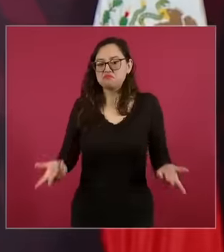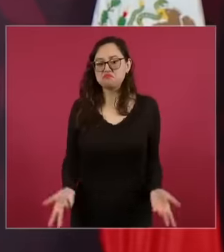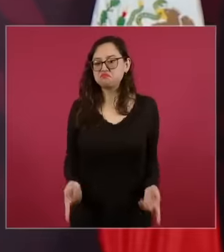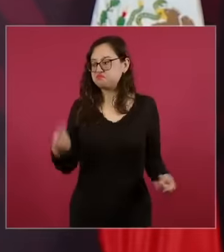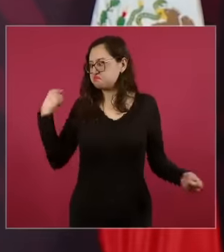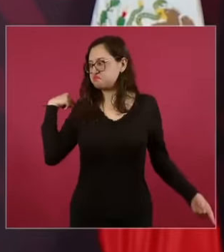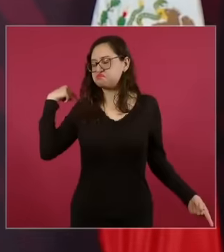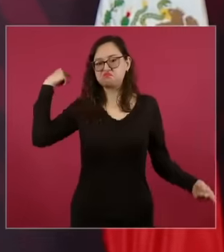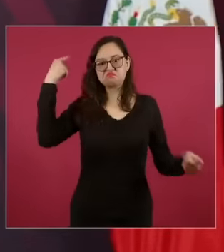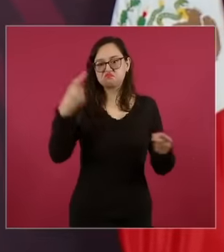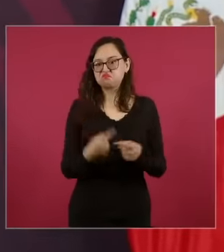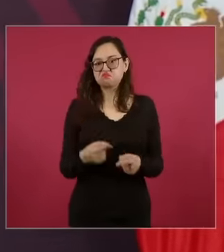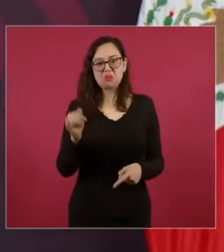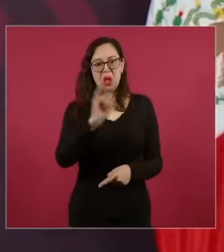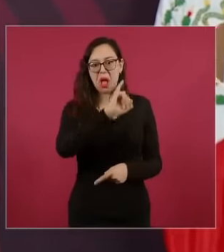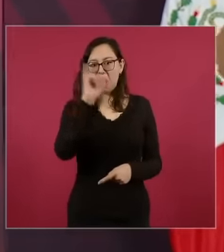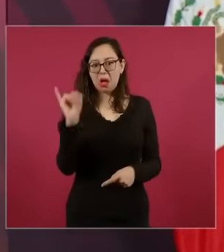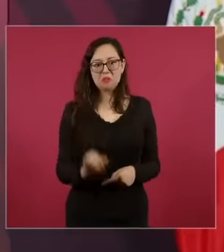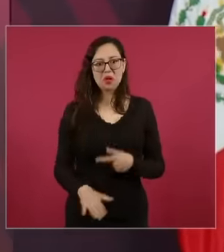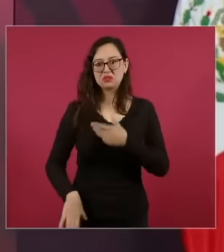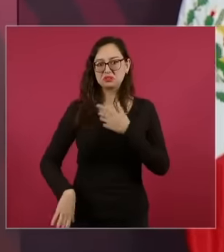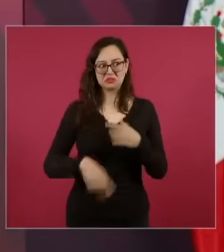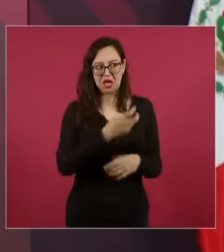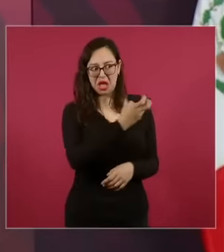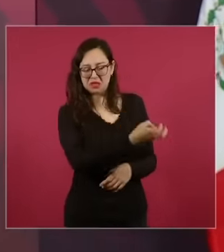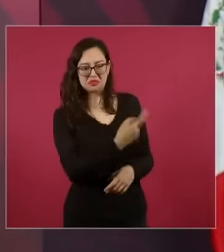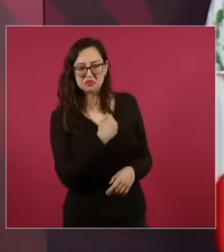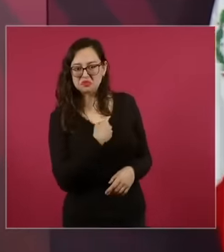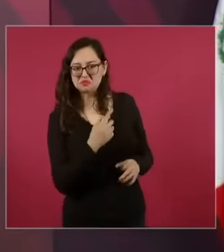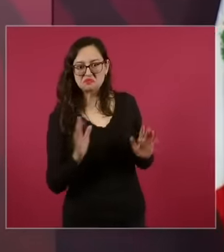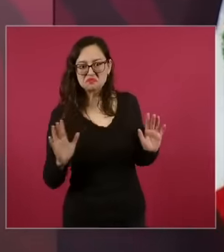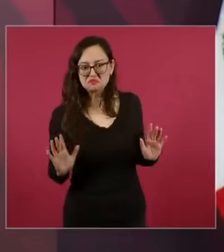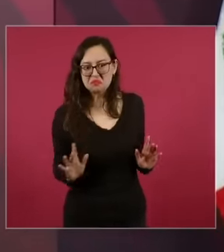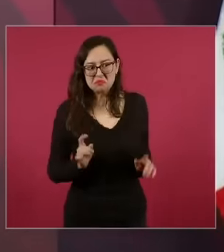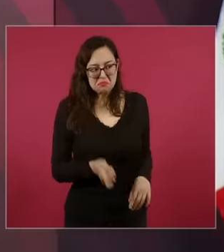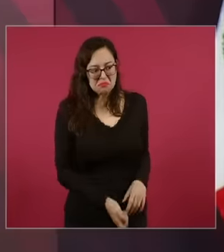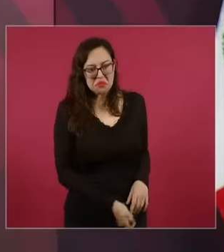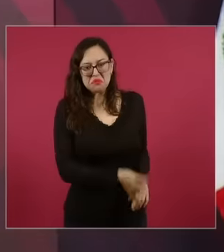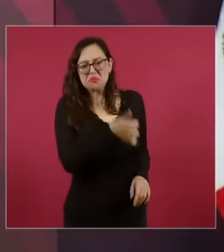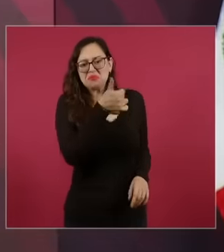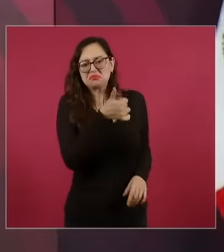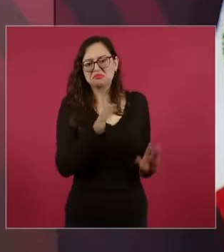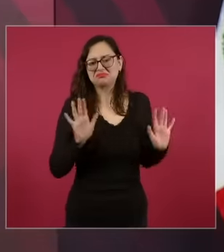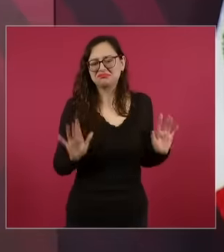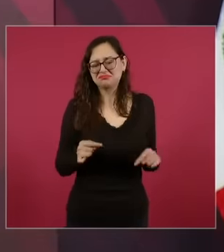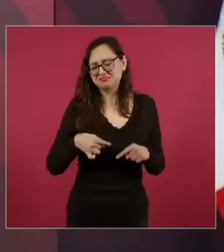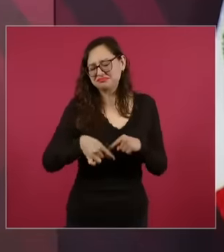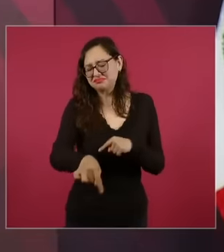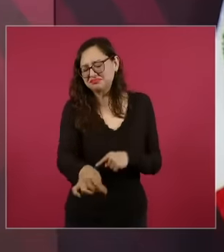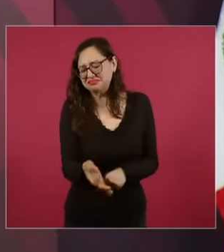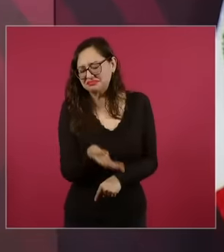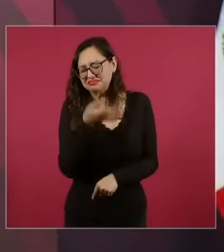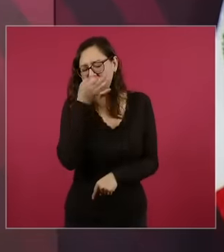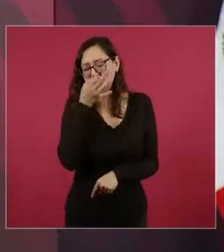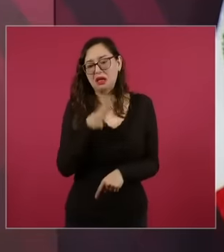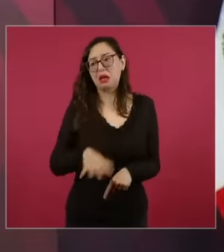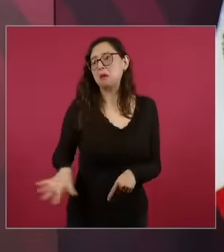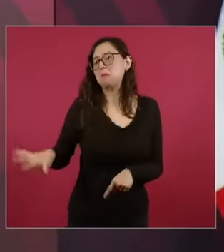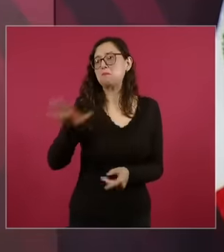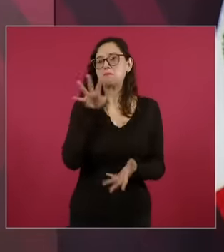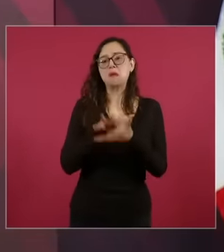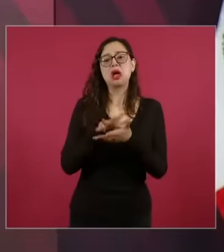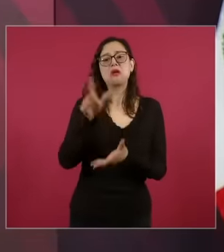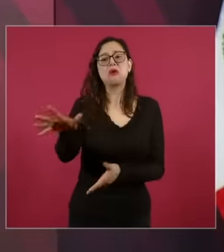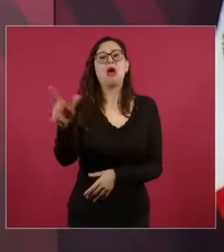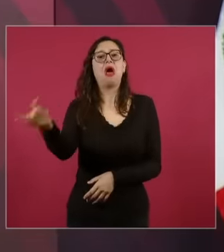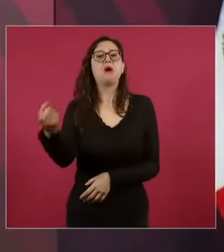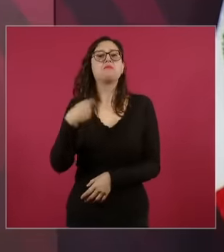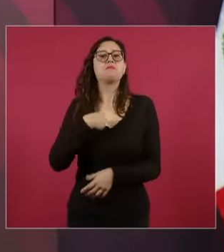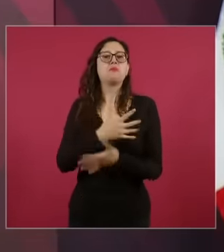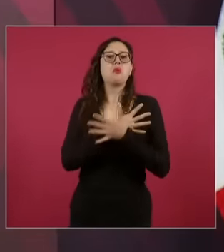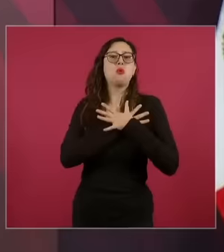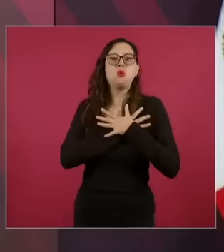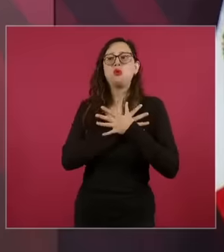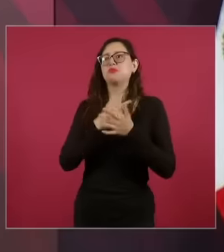there are signs of affection and affection. And you know that it's reciprocal. Love. with love you pay and well